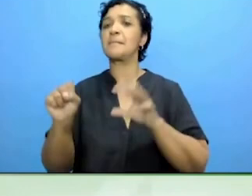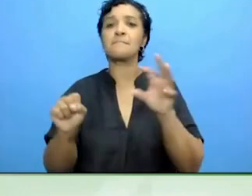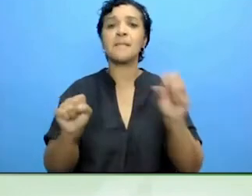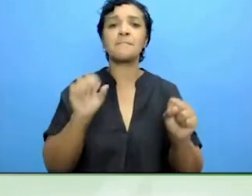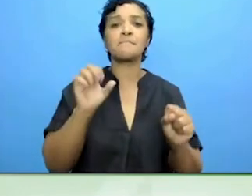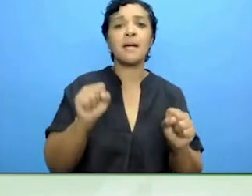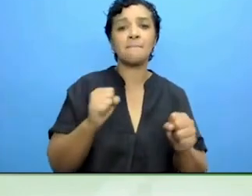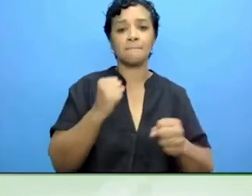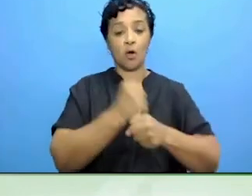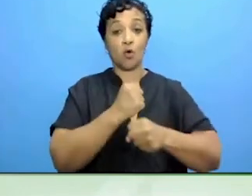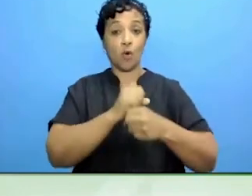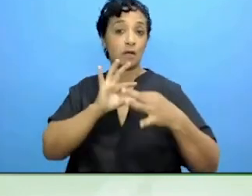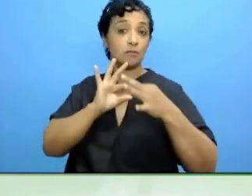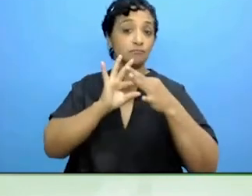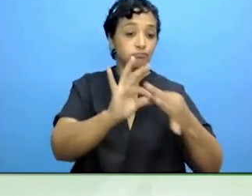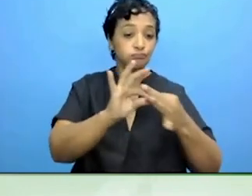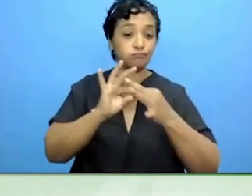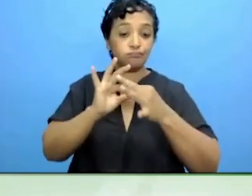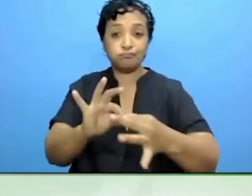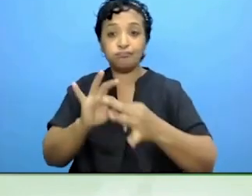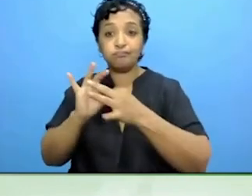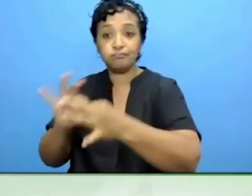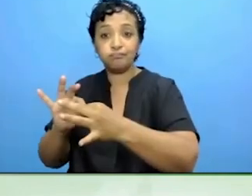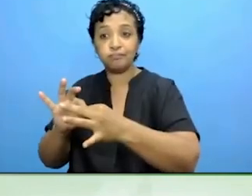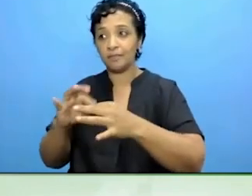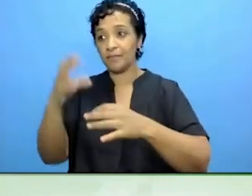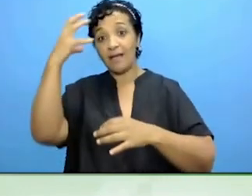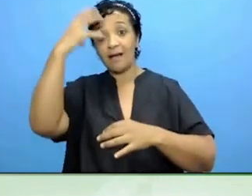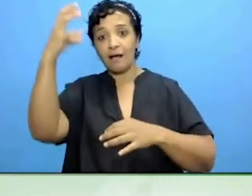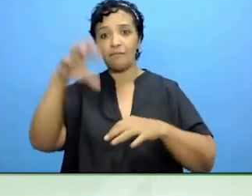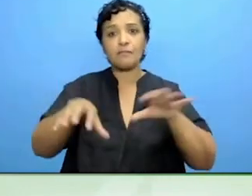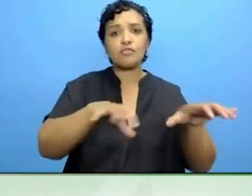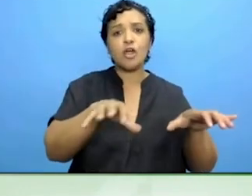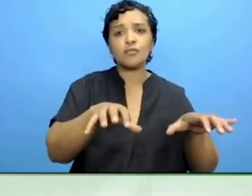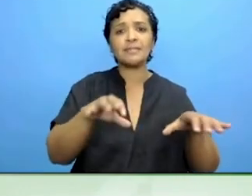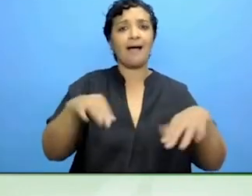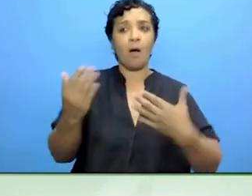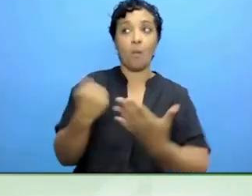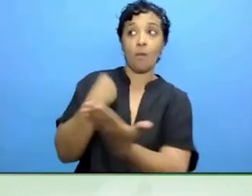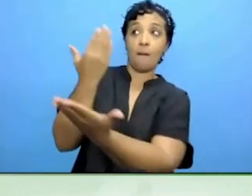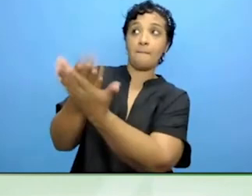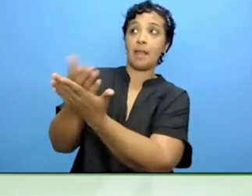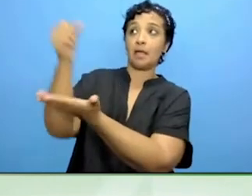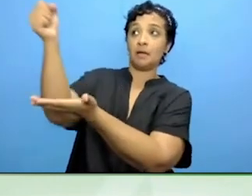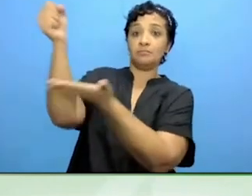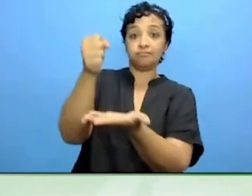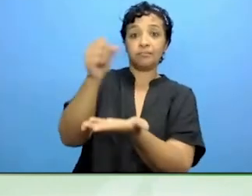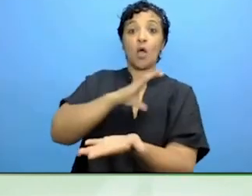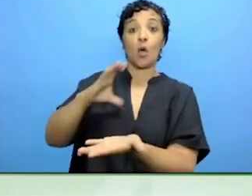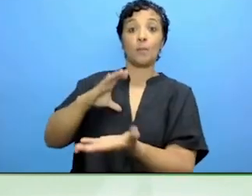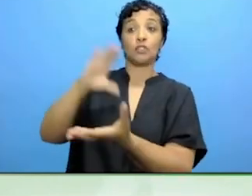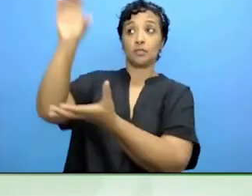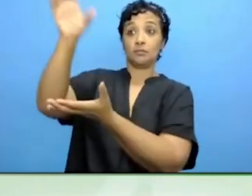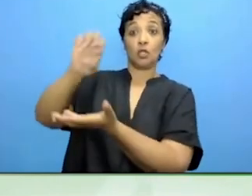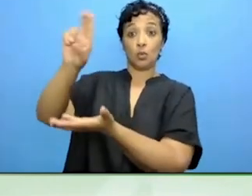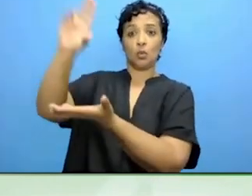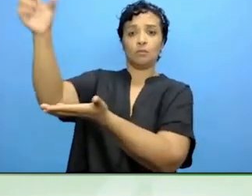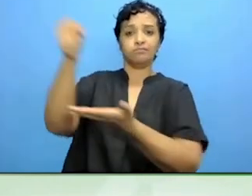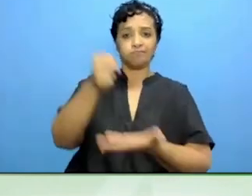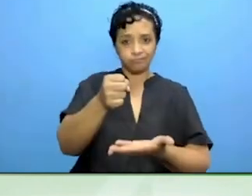governments, to secure funding from the commission for initiatives that value are make services more person centred.